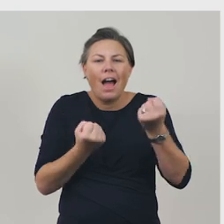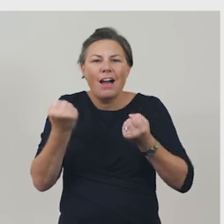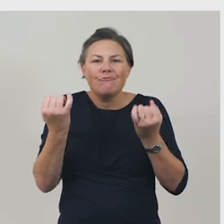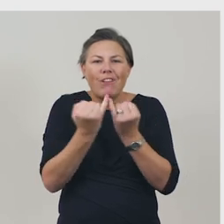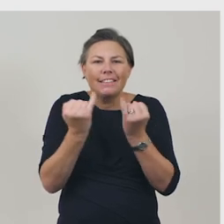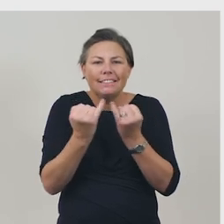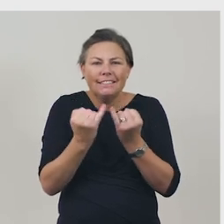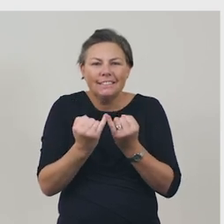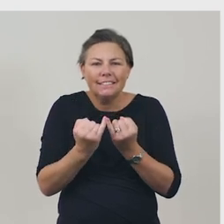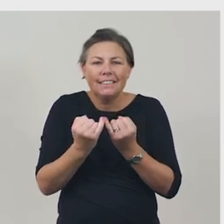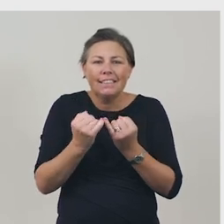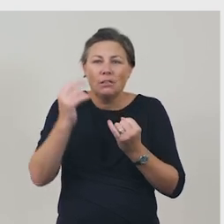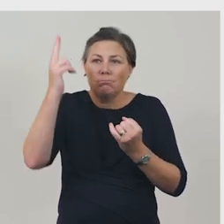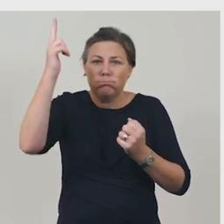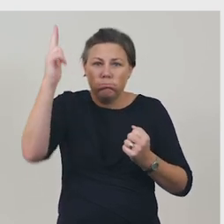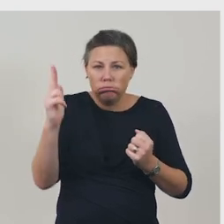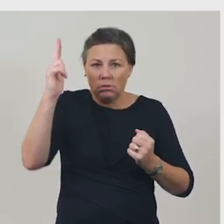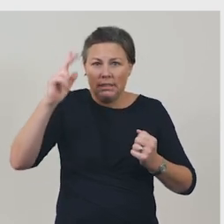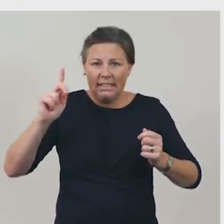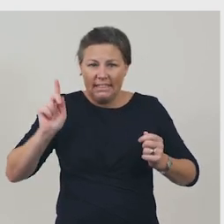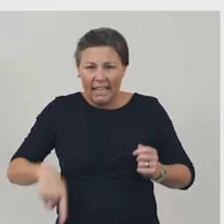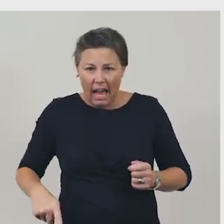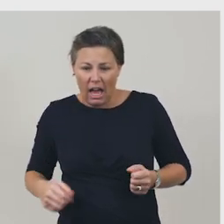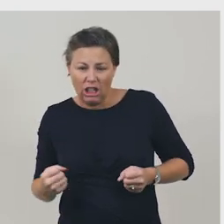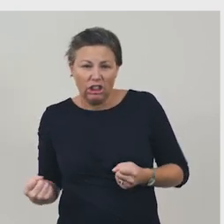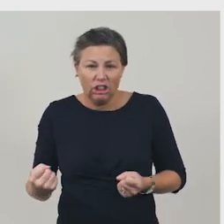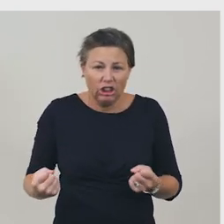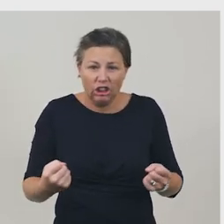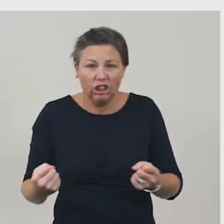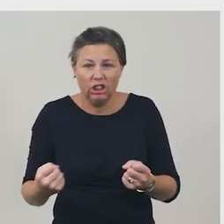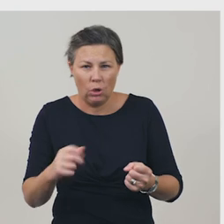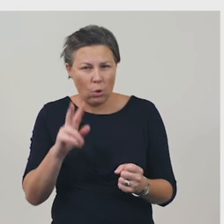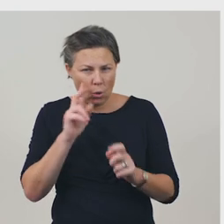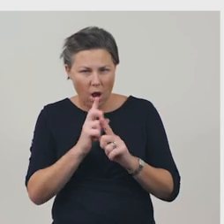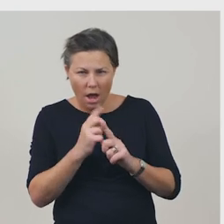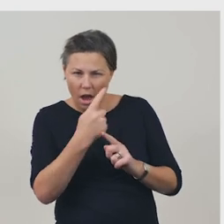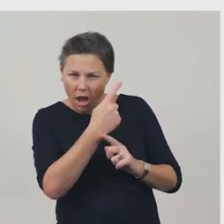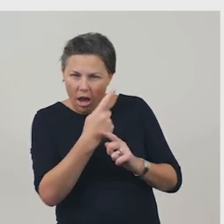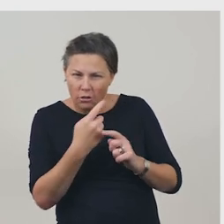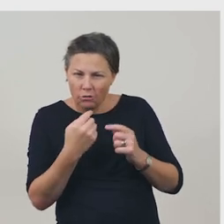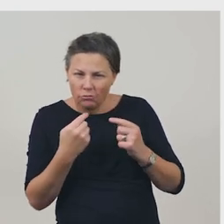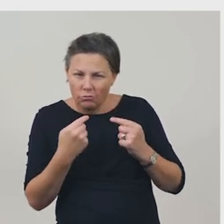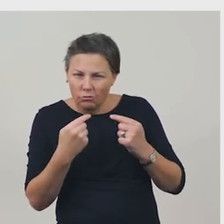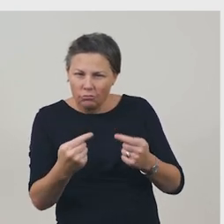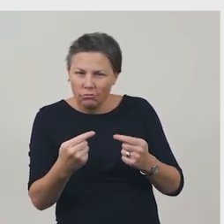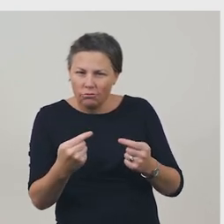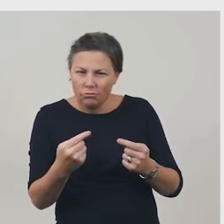I wonder if the Ginkis are involved in some kind of race. Do you think I am right?